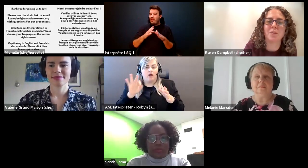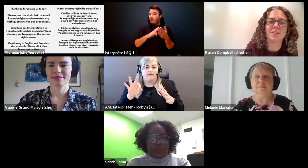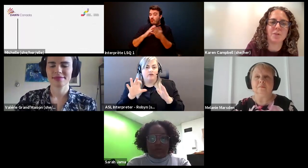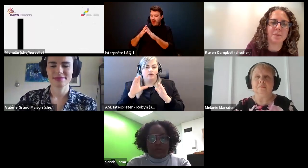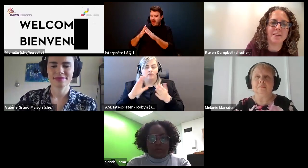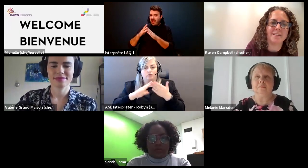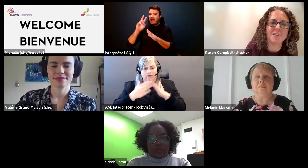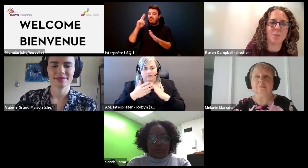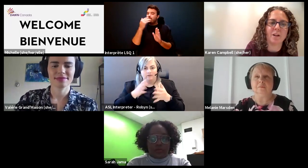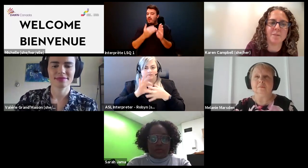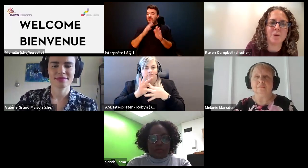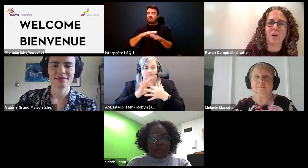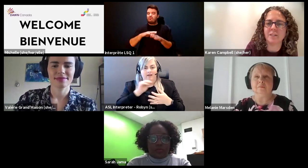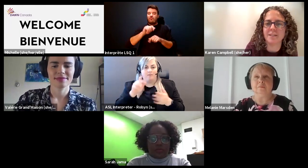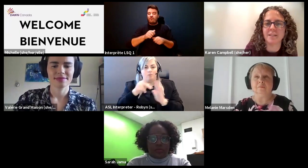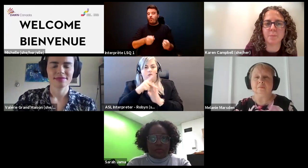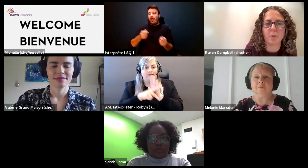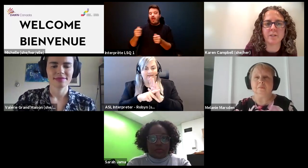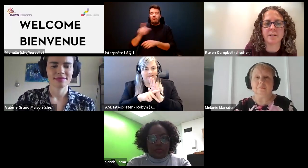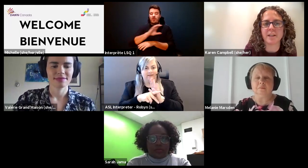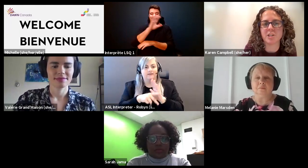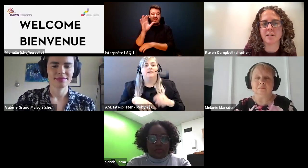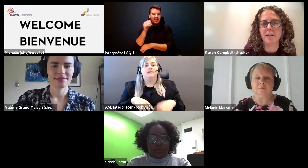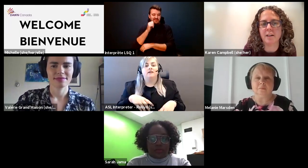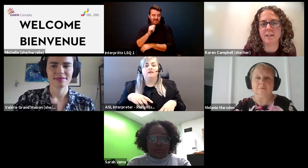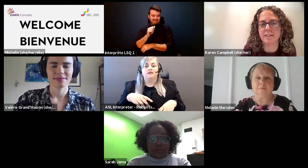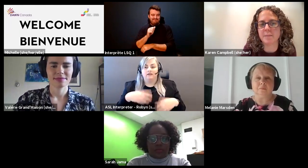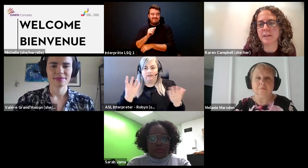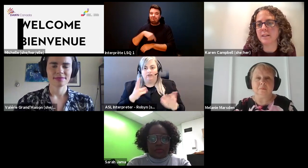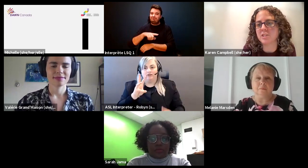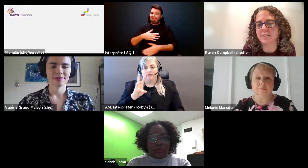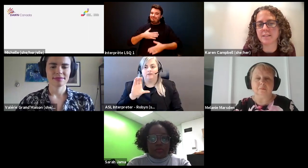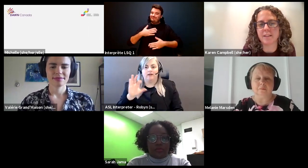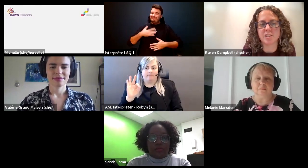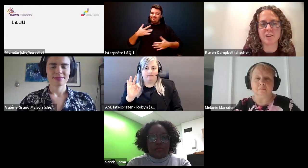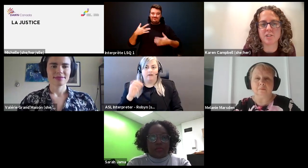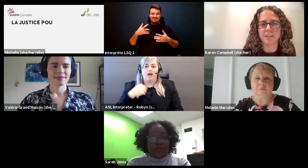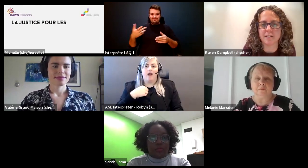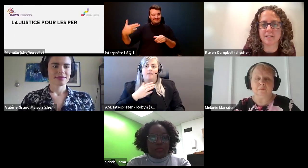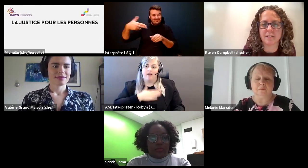Karen Campbell (she/her): we're so pleased to welcome you all to this important session on disability justice and gender justice.